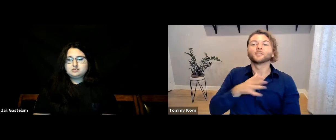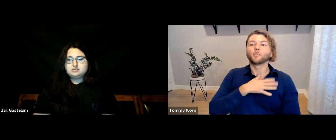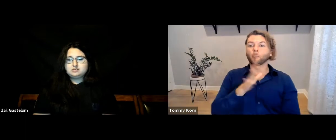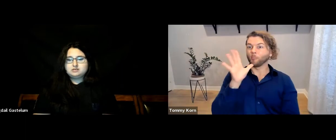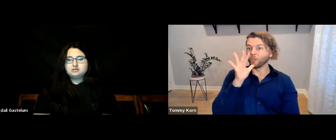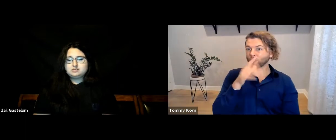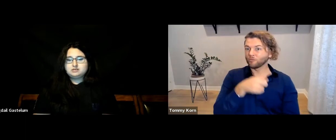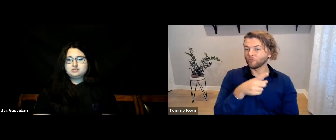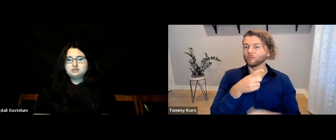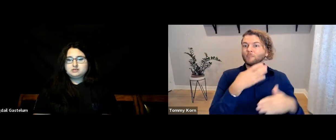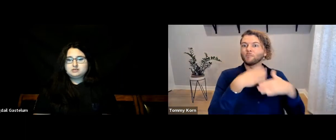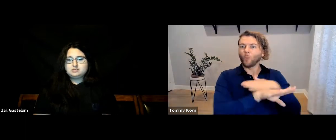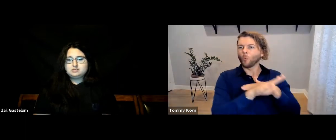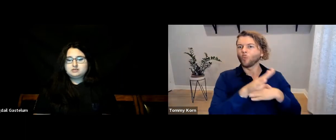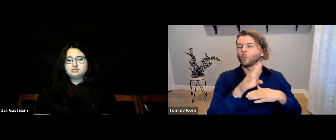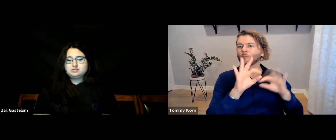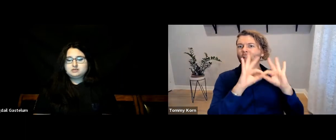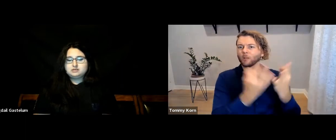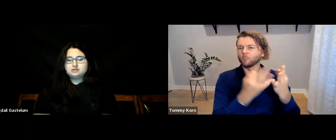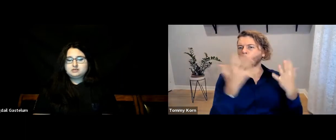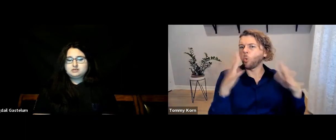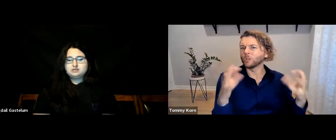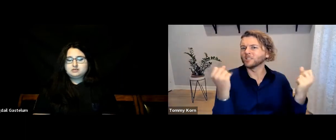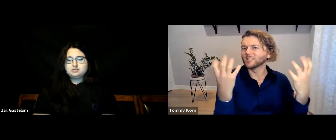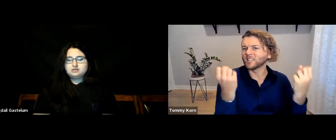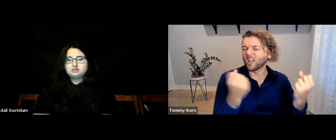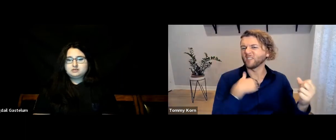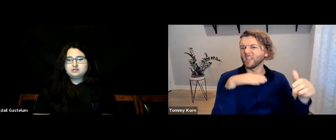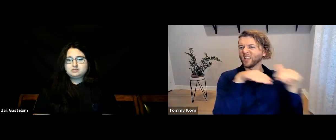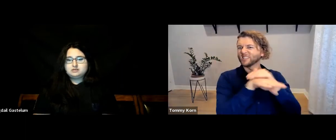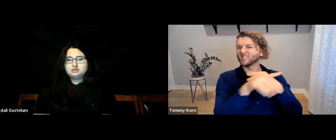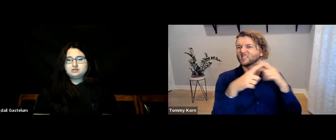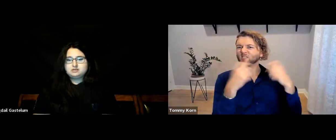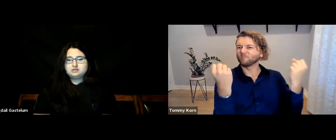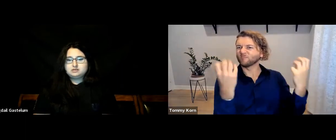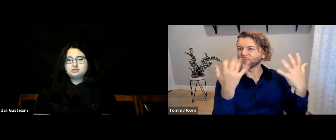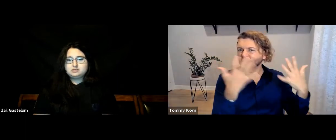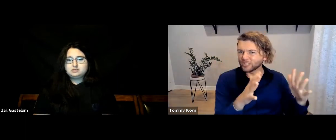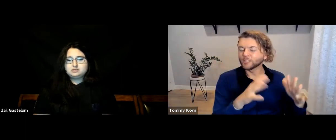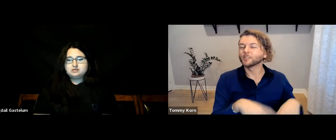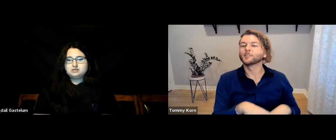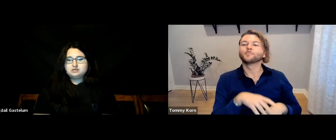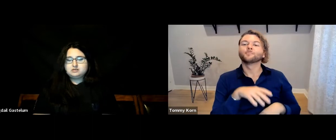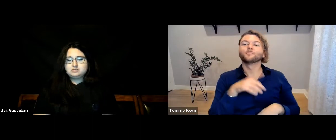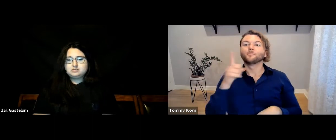my mother was born to a family that already signed,